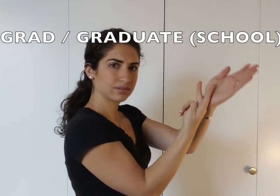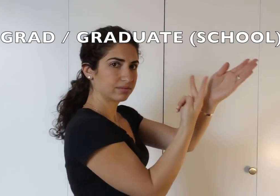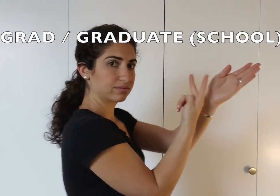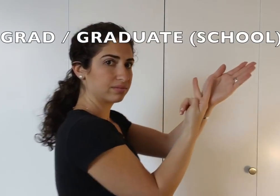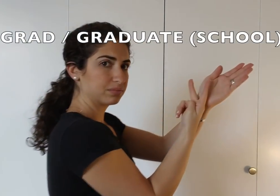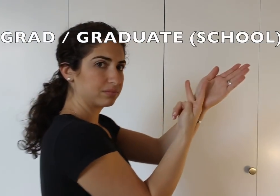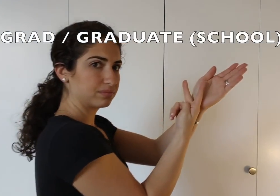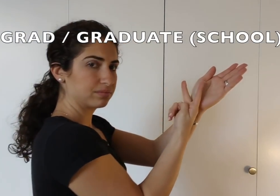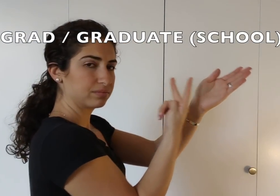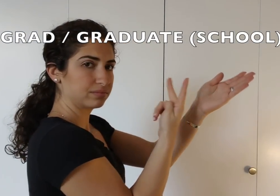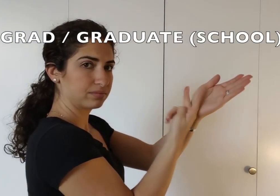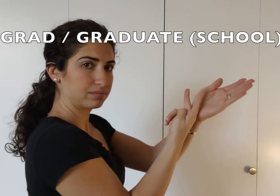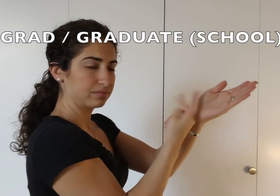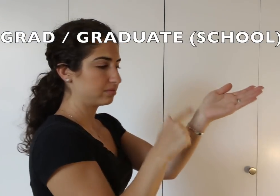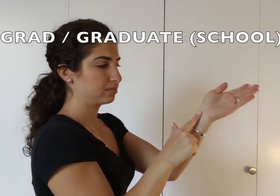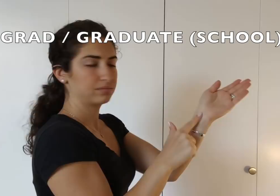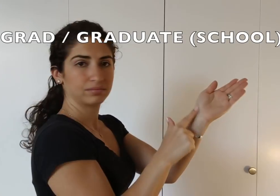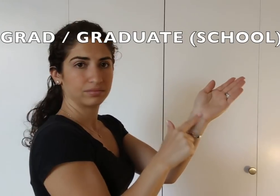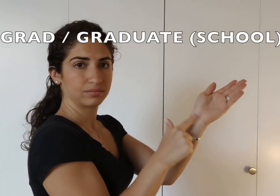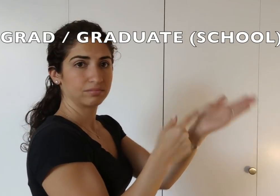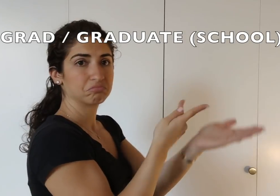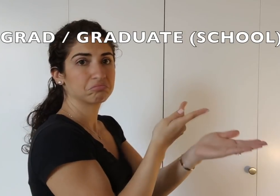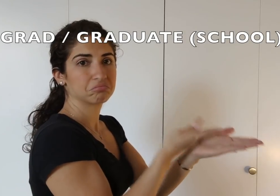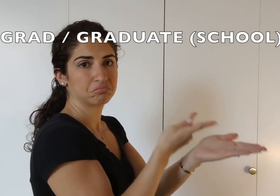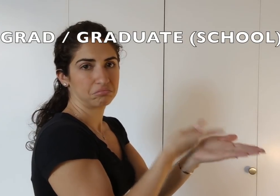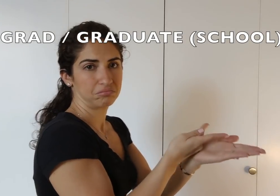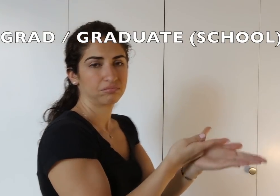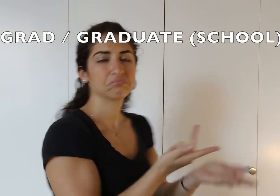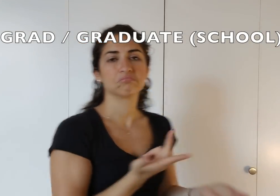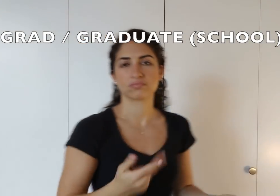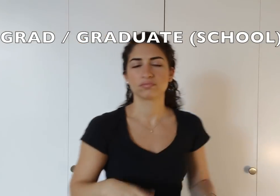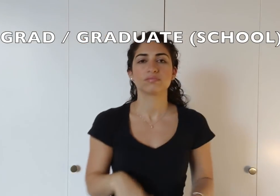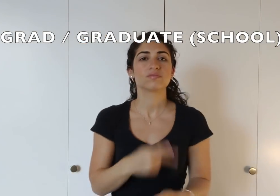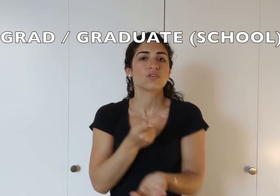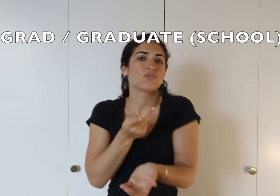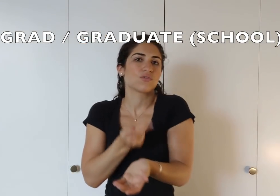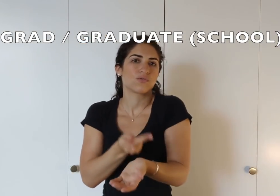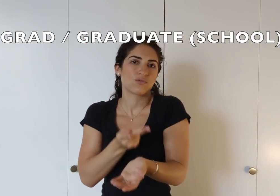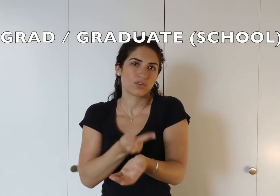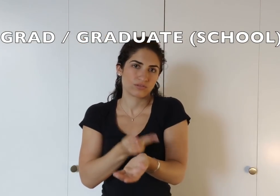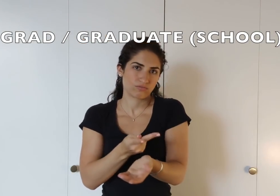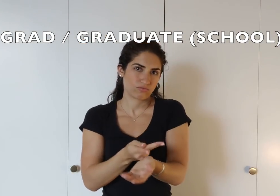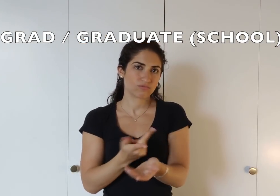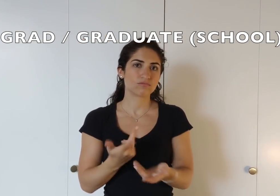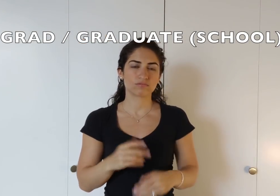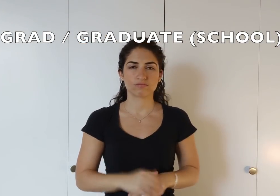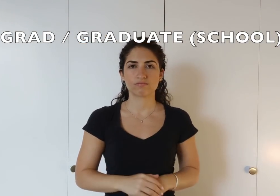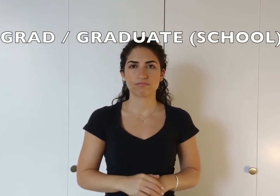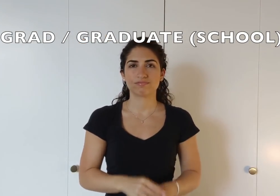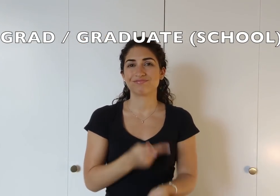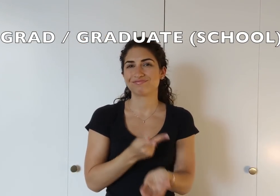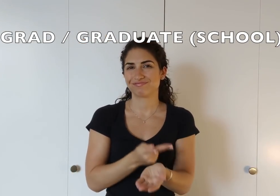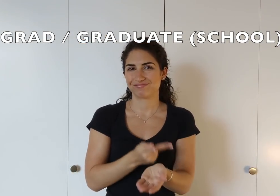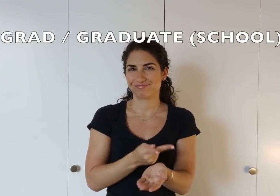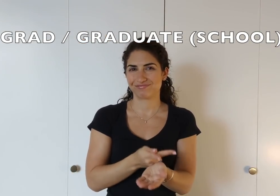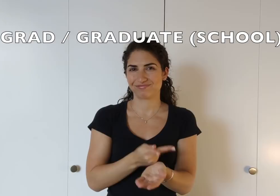on the opposite wrist and that's to describe grad or graduate